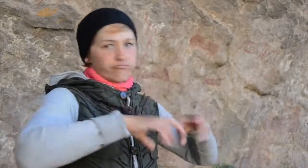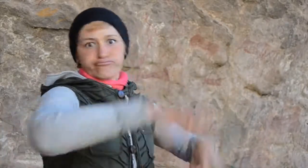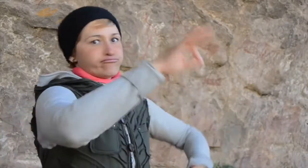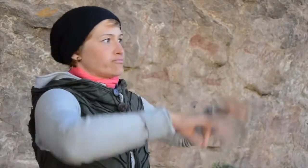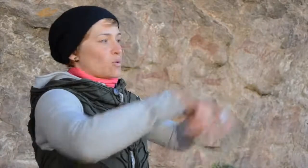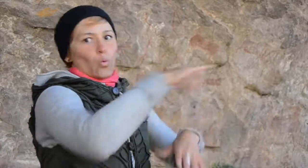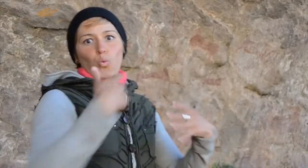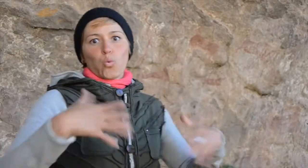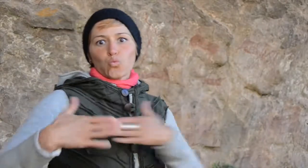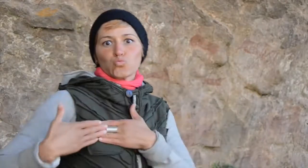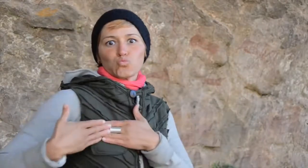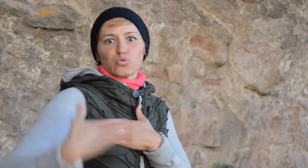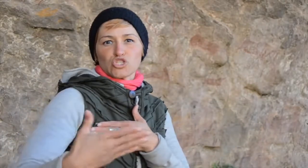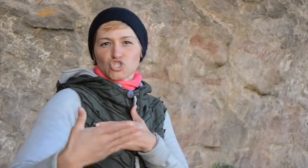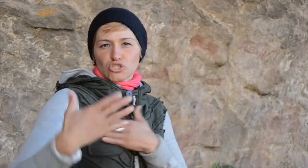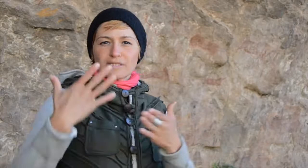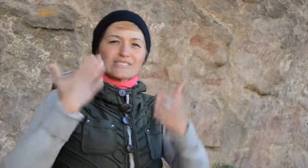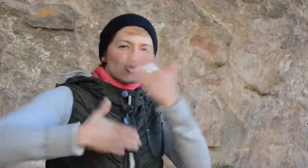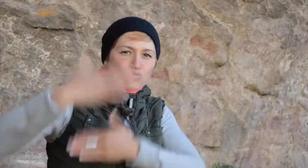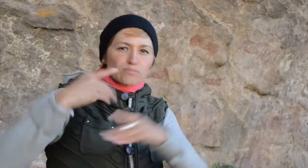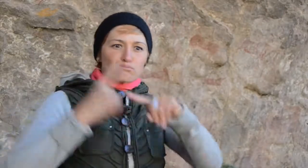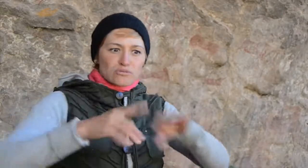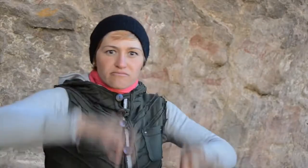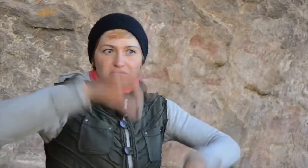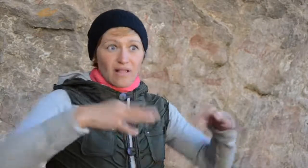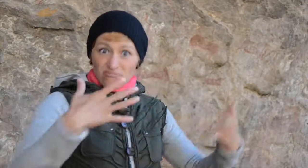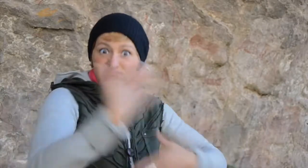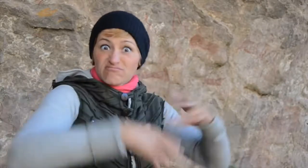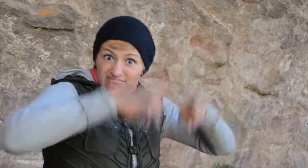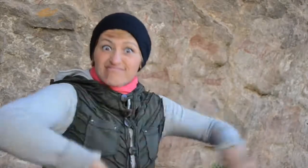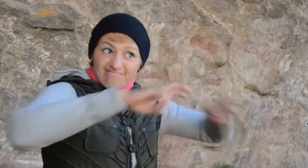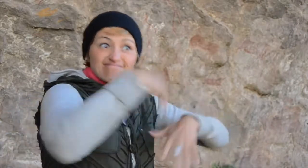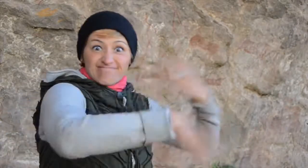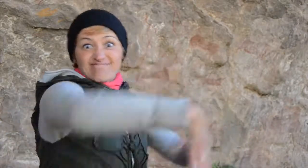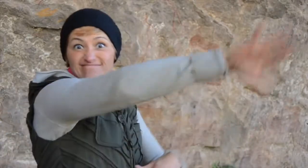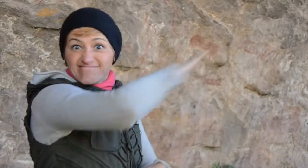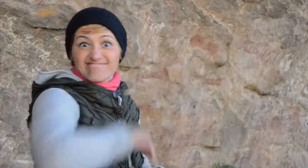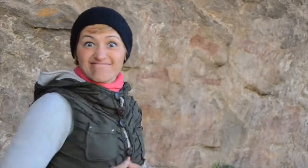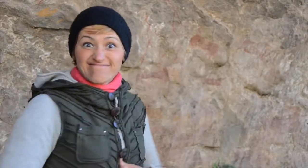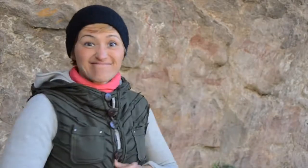From there, explorers and researchers have found a very rich history of civilization in this area, and still continue to do so.